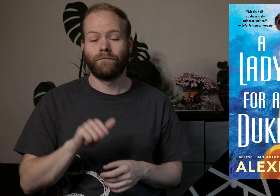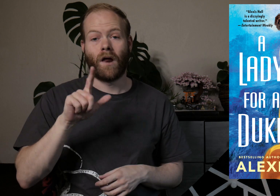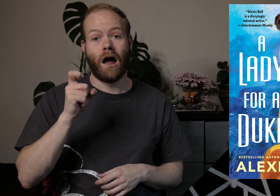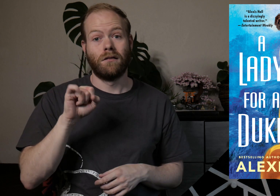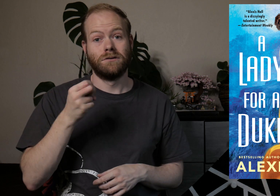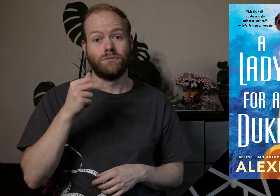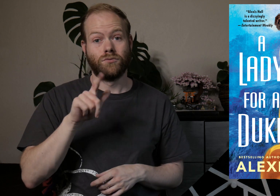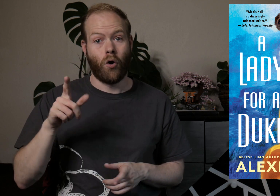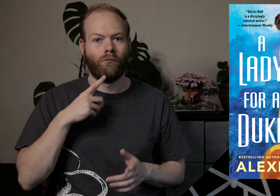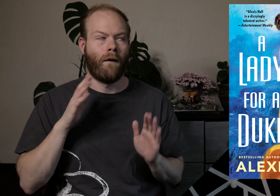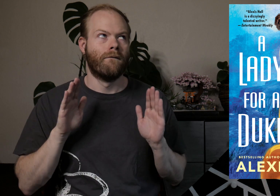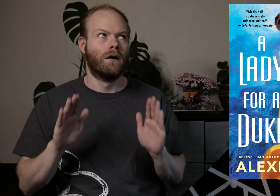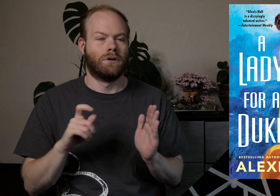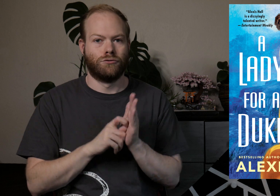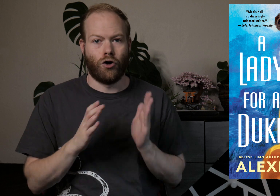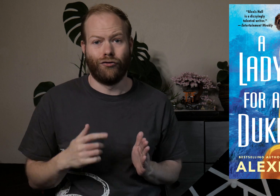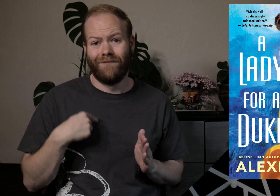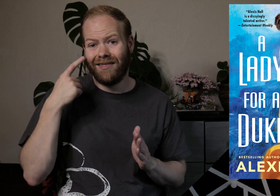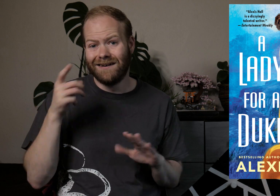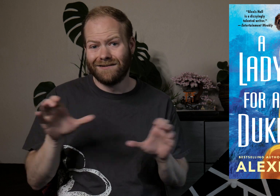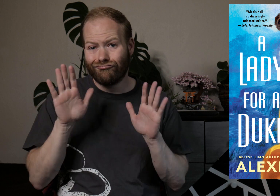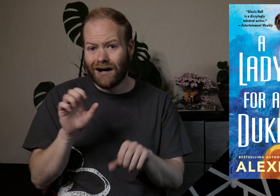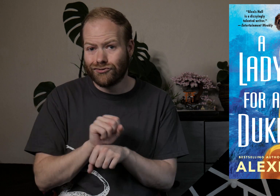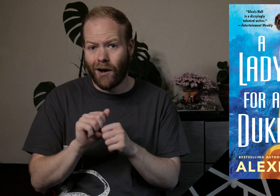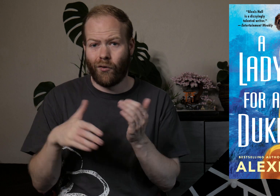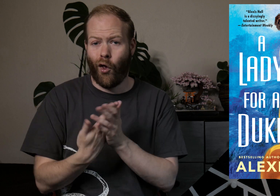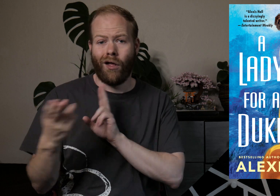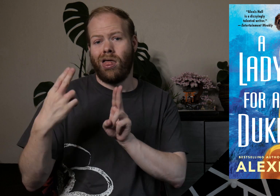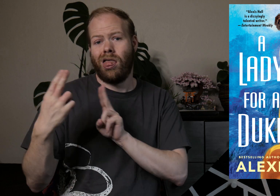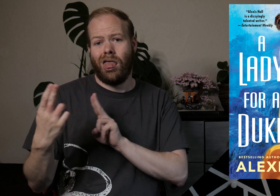Alexis Hall is a fantastic author, and I think he did a great job with all the banter.